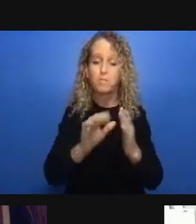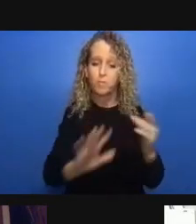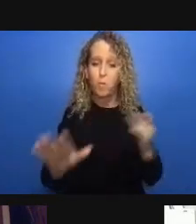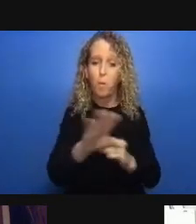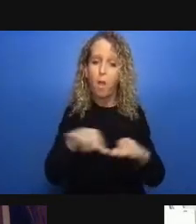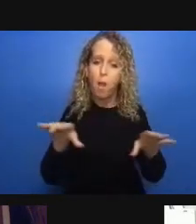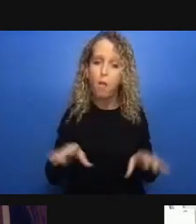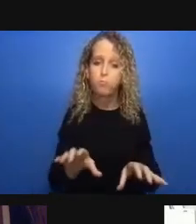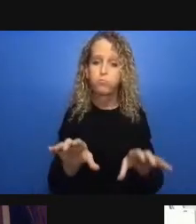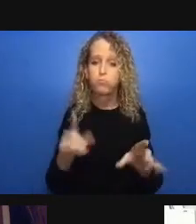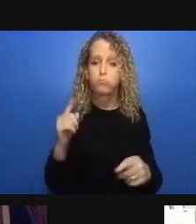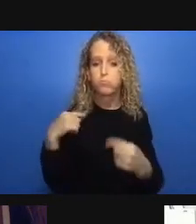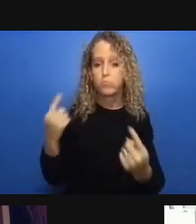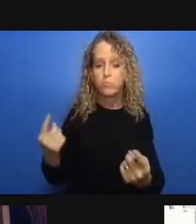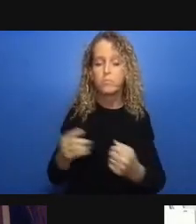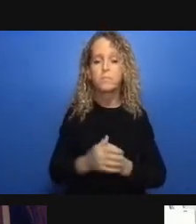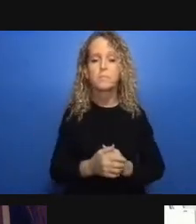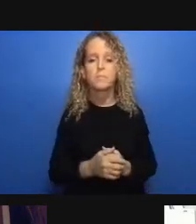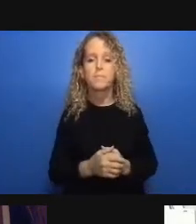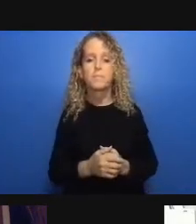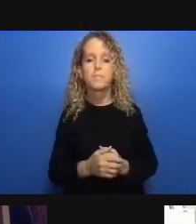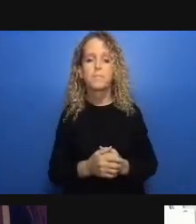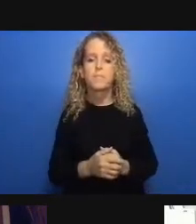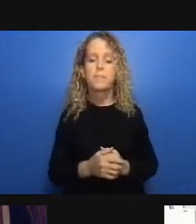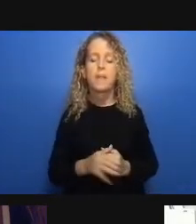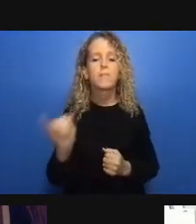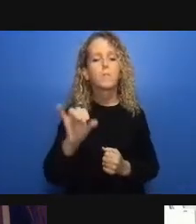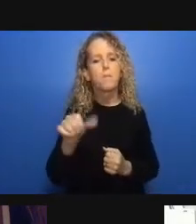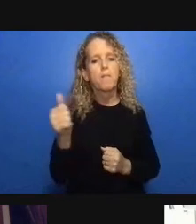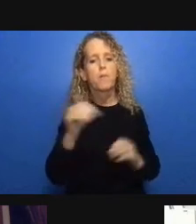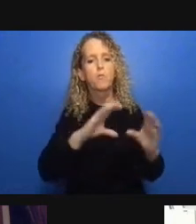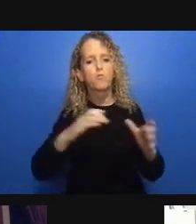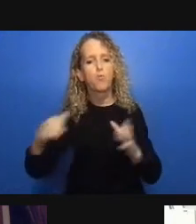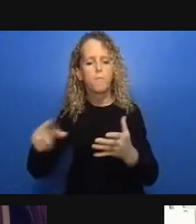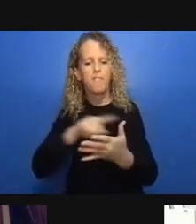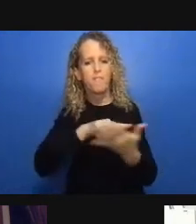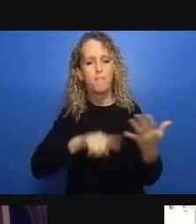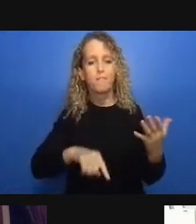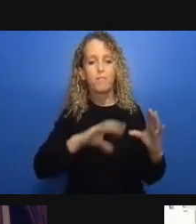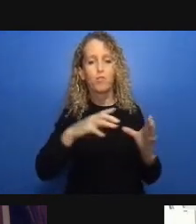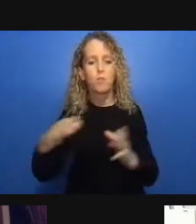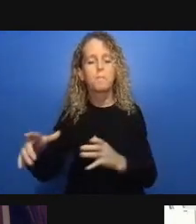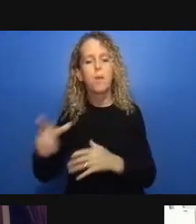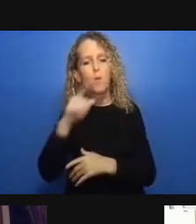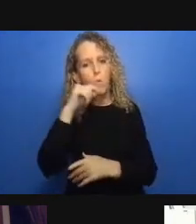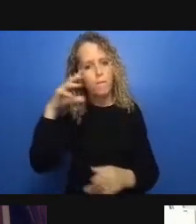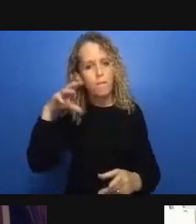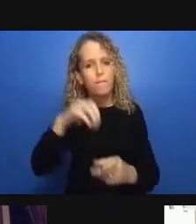the process of redressing those deep corrosive inequalities is something that has to look to